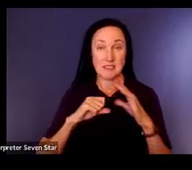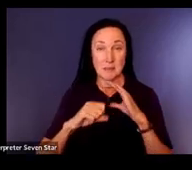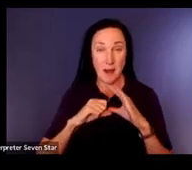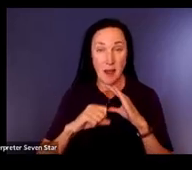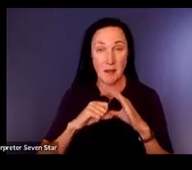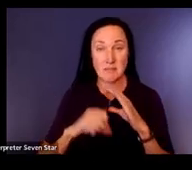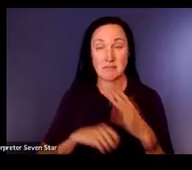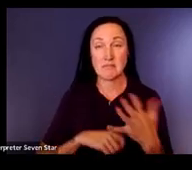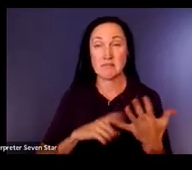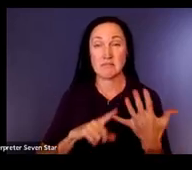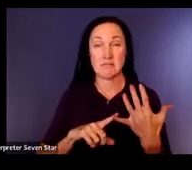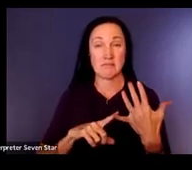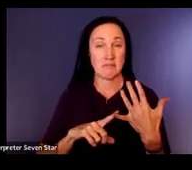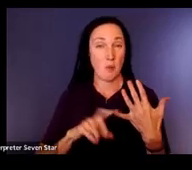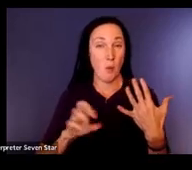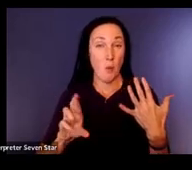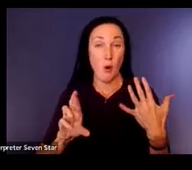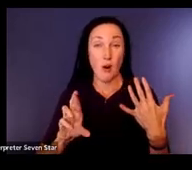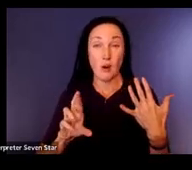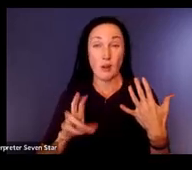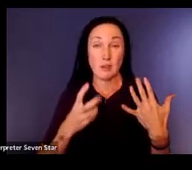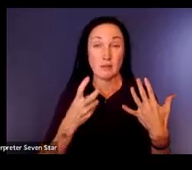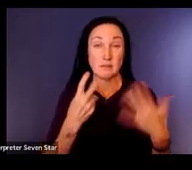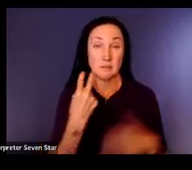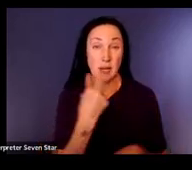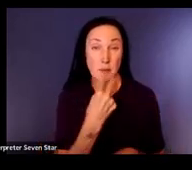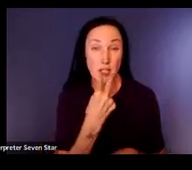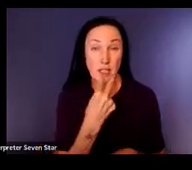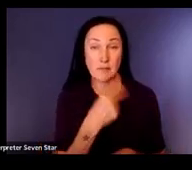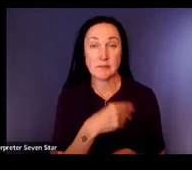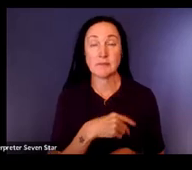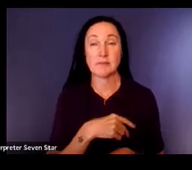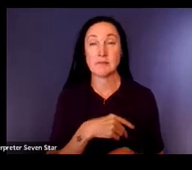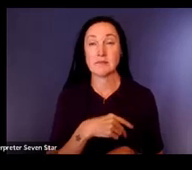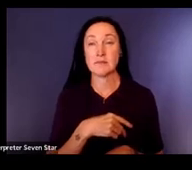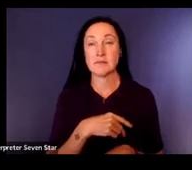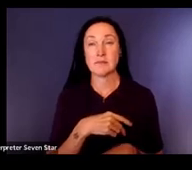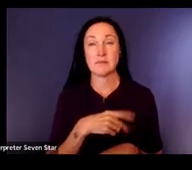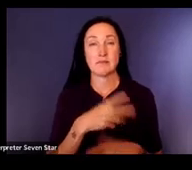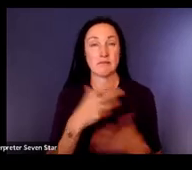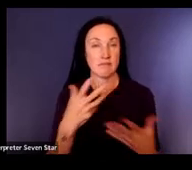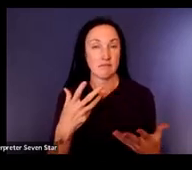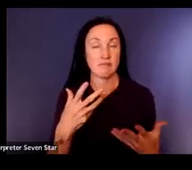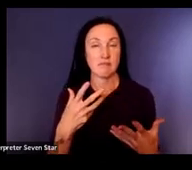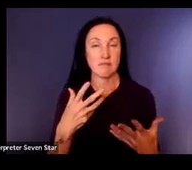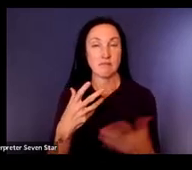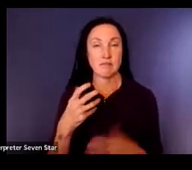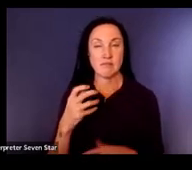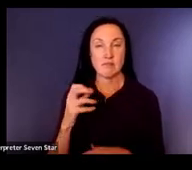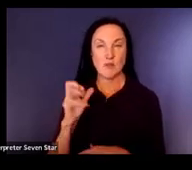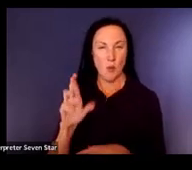communication. It could even include speech reading or how a student is accessing things